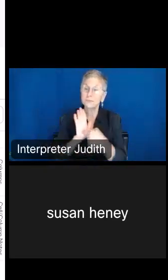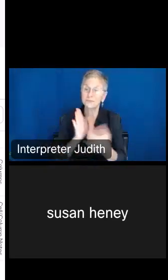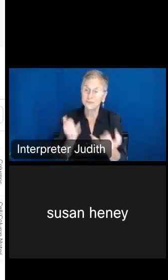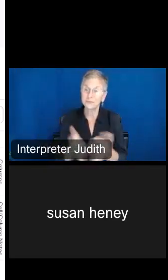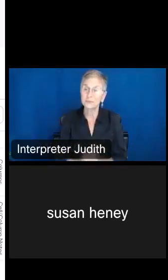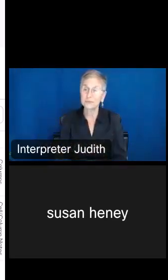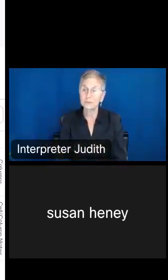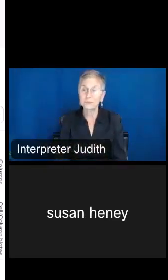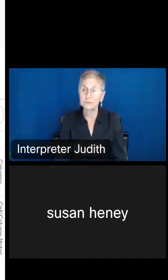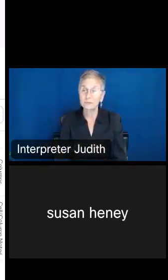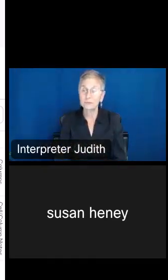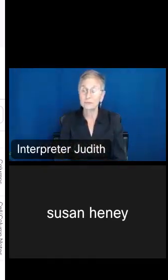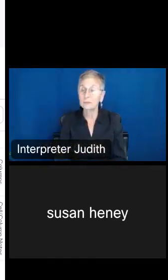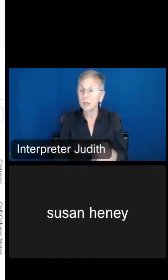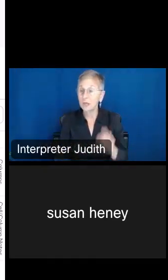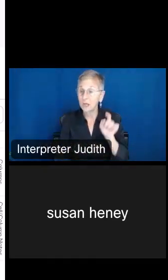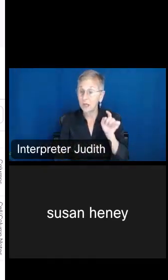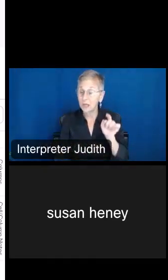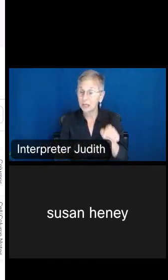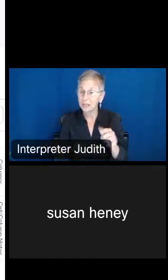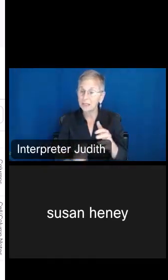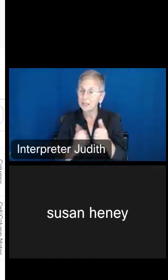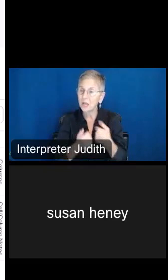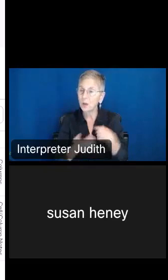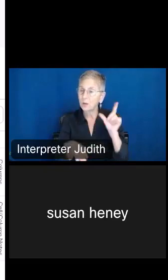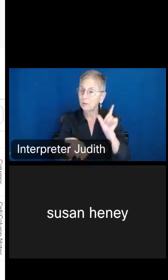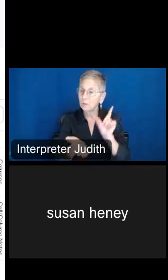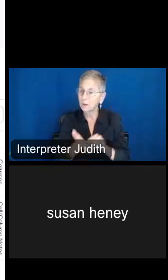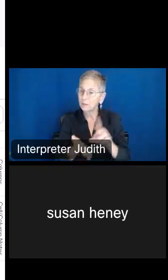So this particular, this is how we publish the data. You will never see any individual